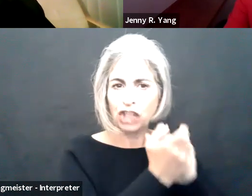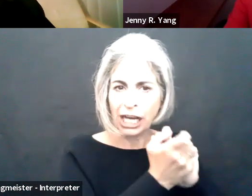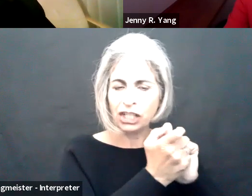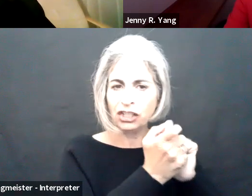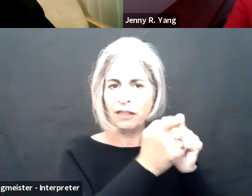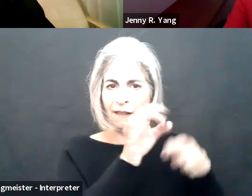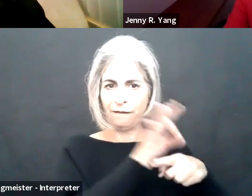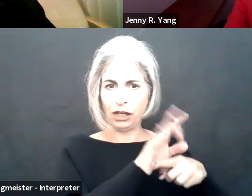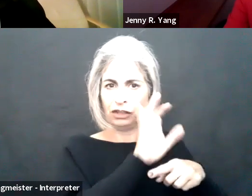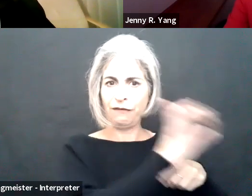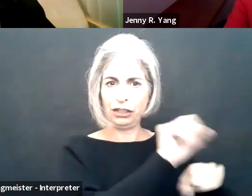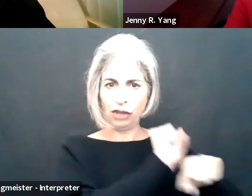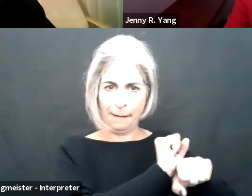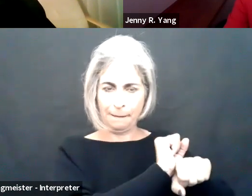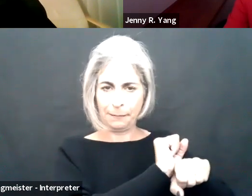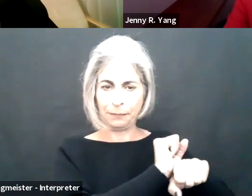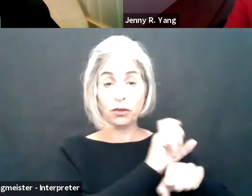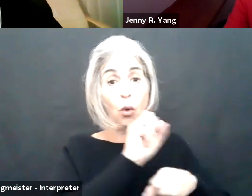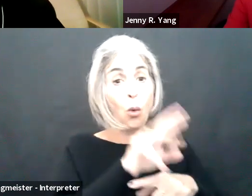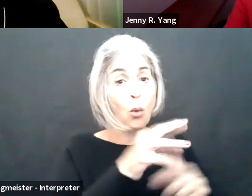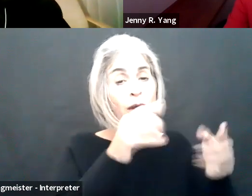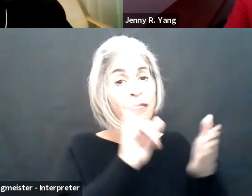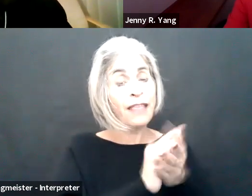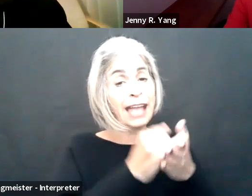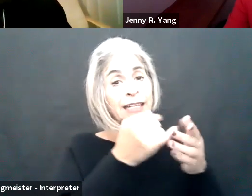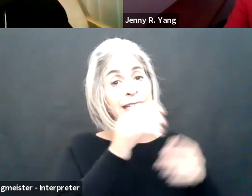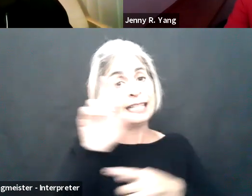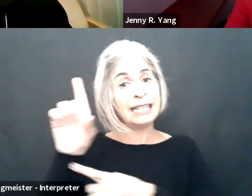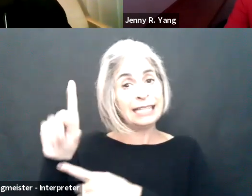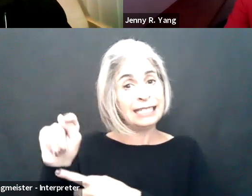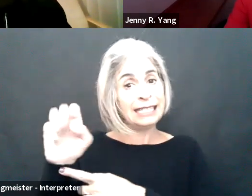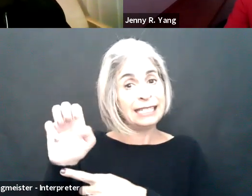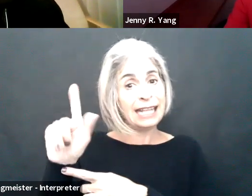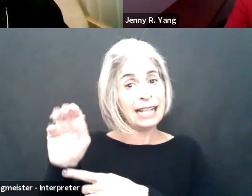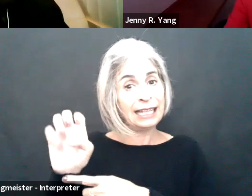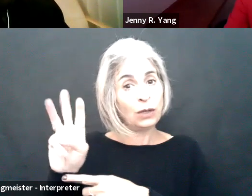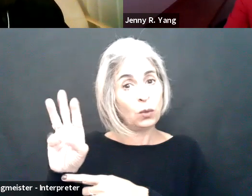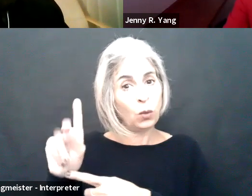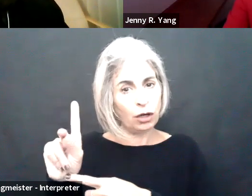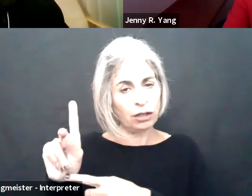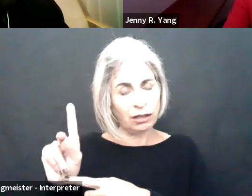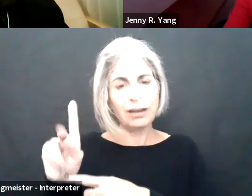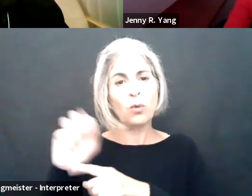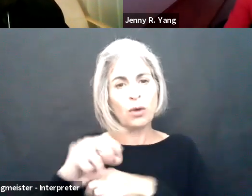mean that an employer has permanently changed the essential functions of a position or that telework during normal